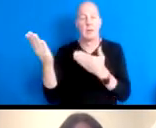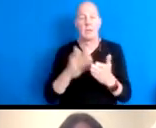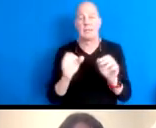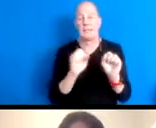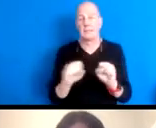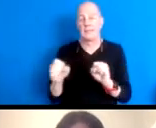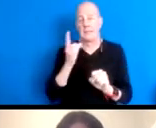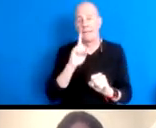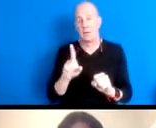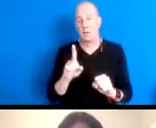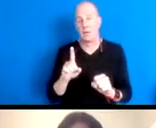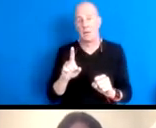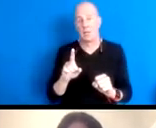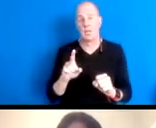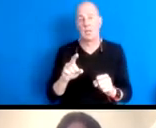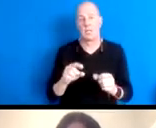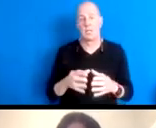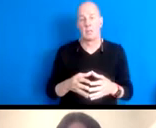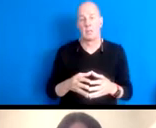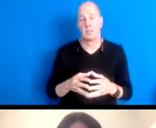16:23:53 Next slide please. accountability.